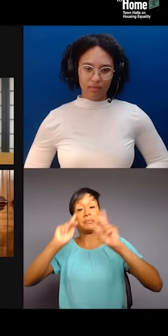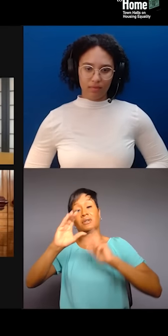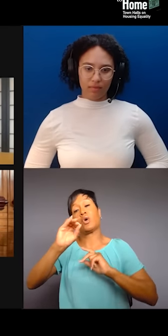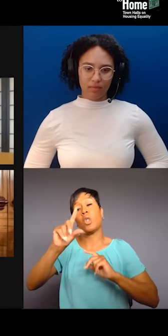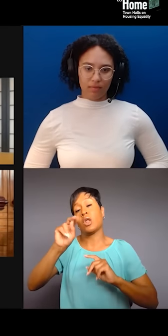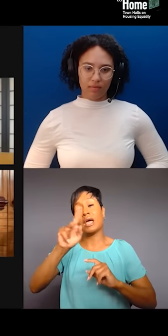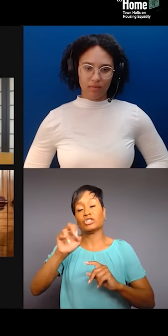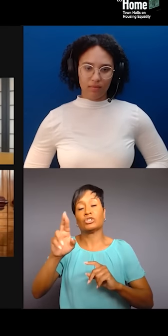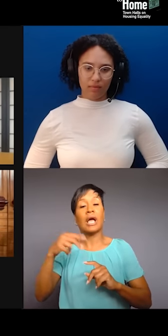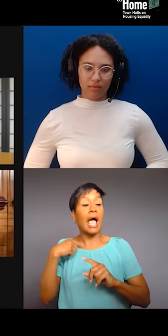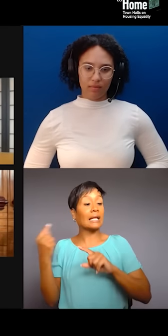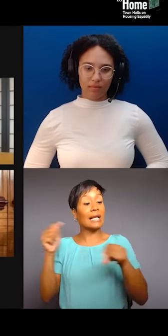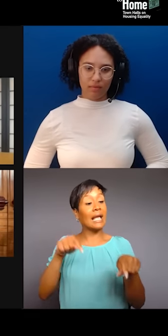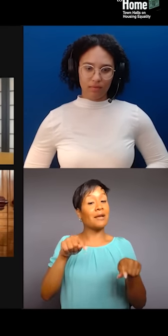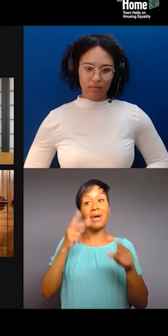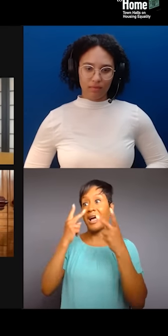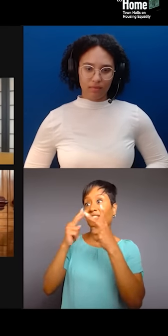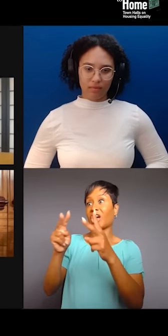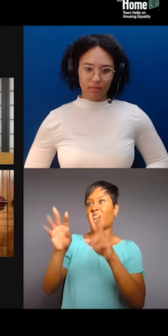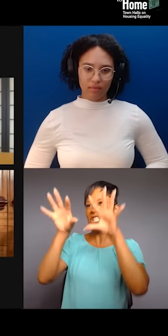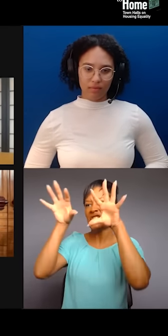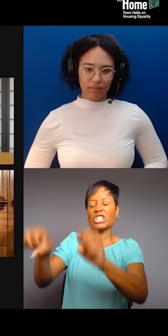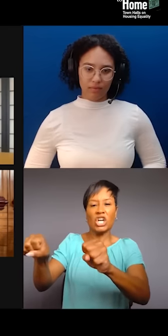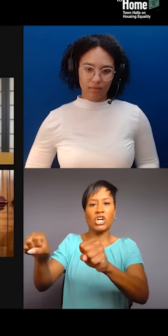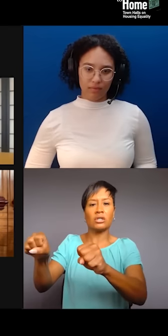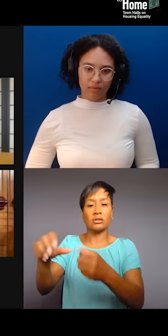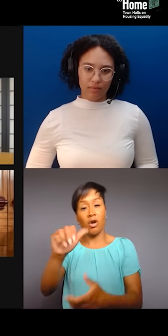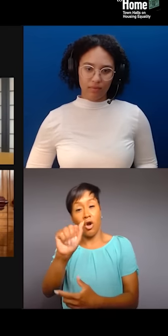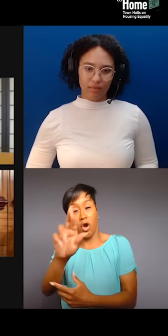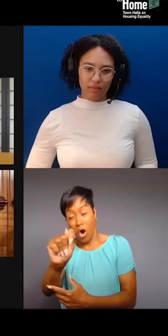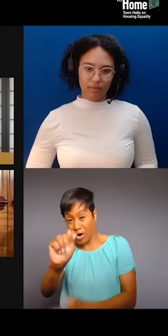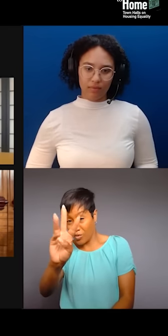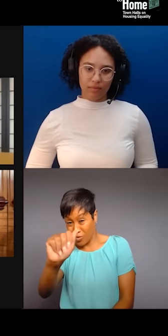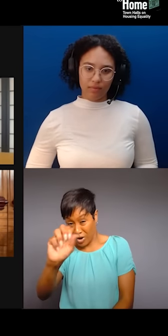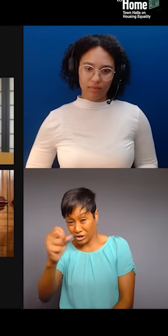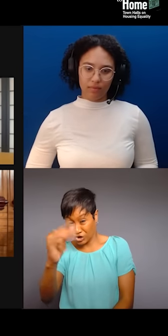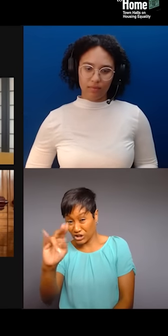And I would love to be in conversation with everyone about that. But you know, so much of gentrification in New York City,